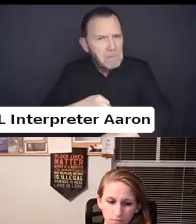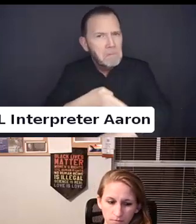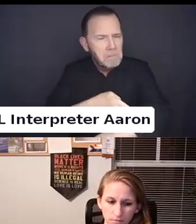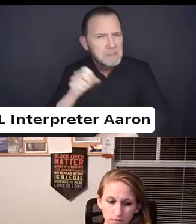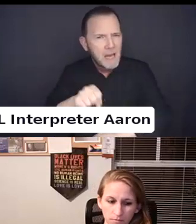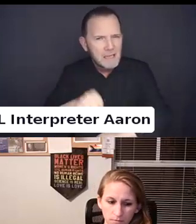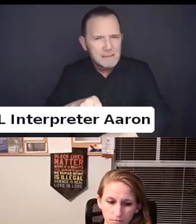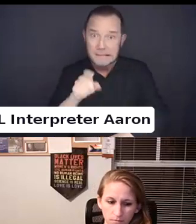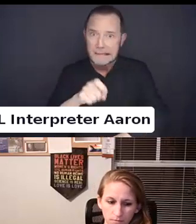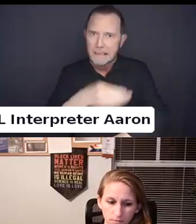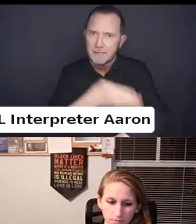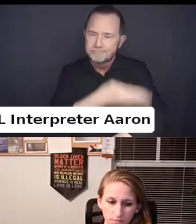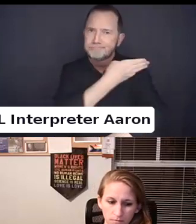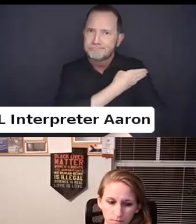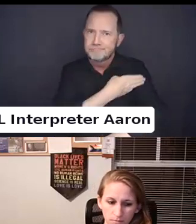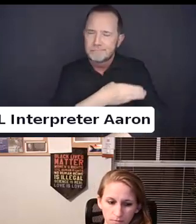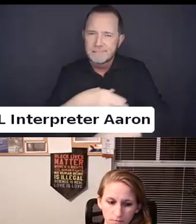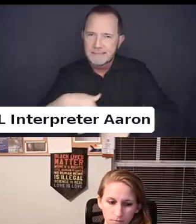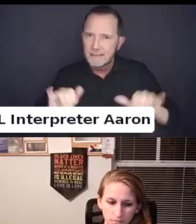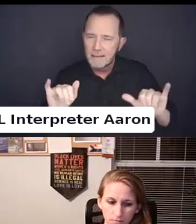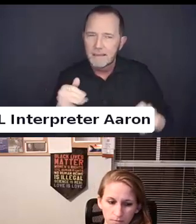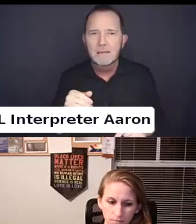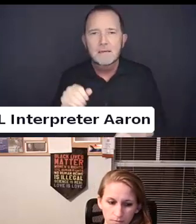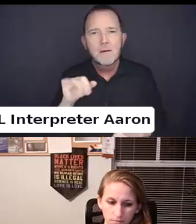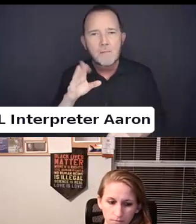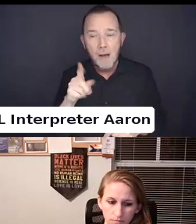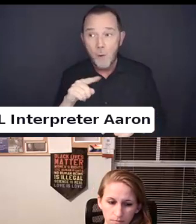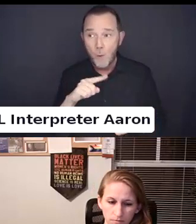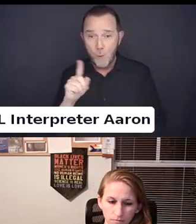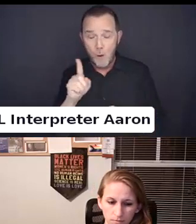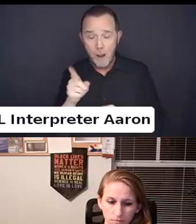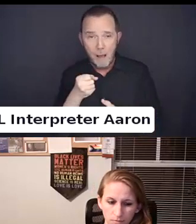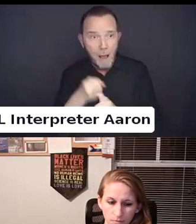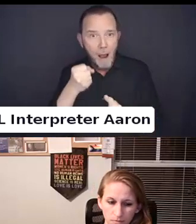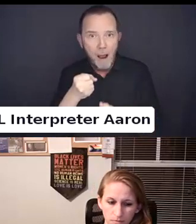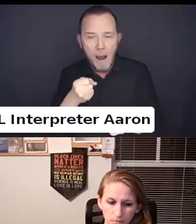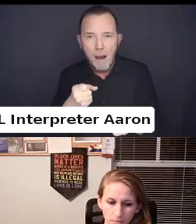Has been because of the coalition building. Because of working together.